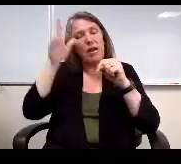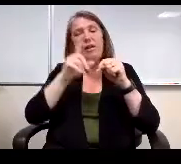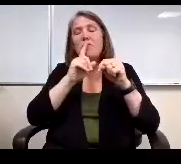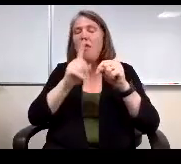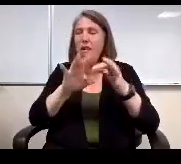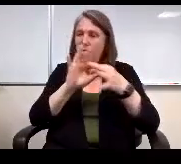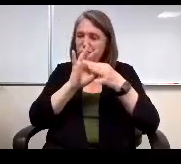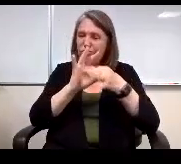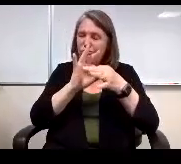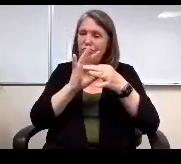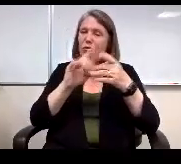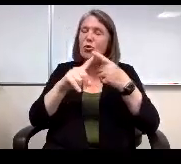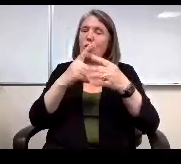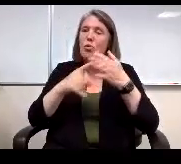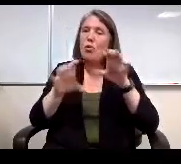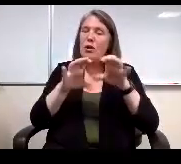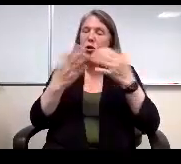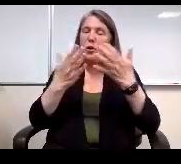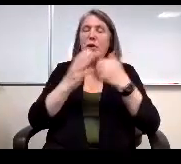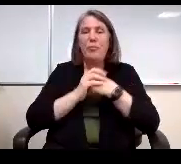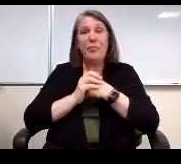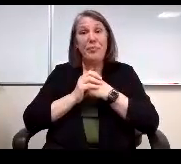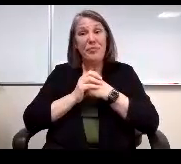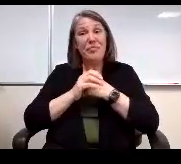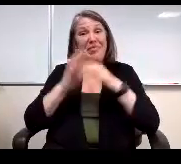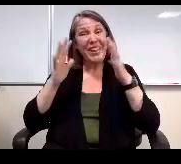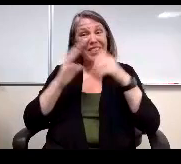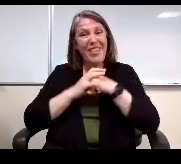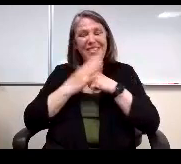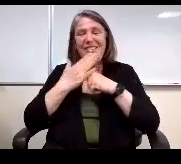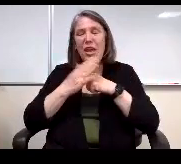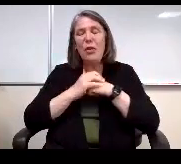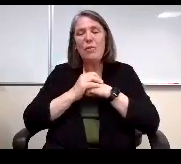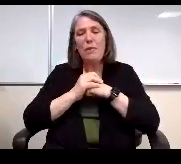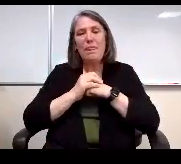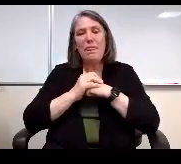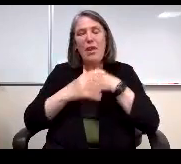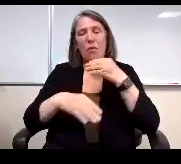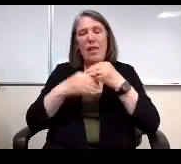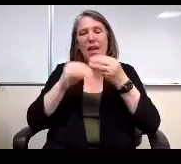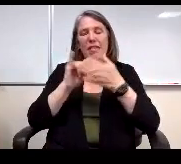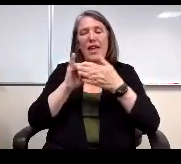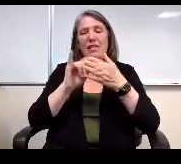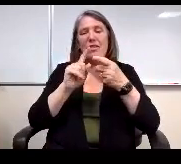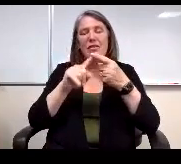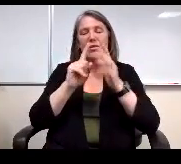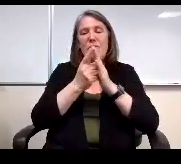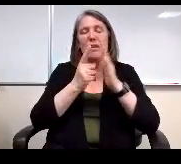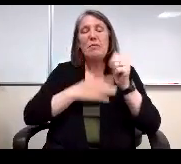what we do here. That's all, thank you. Will add that to that Miss Mattson. Please concerns regarding performance.